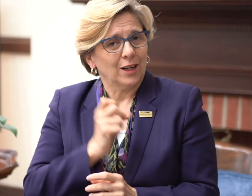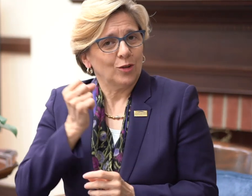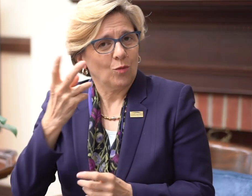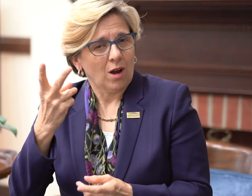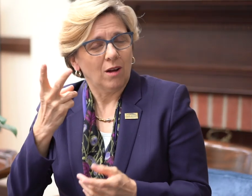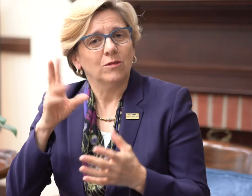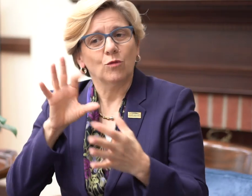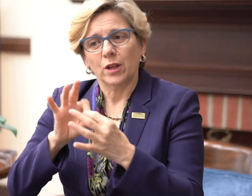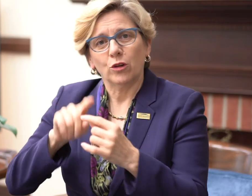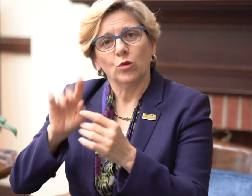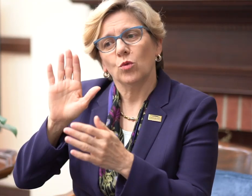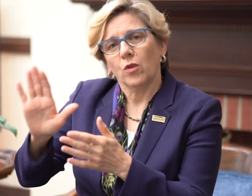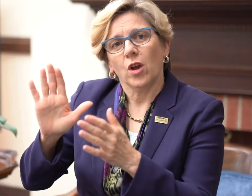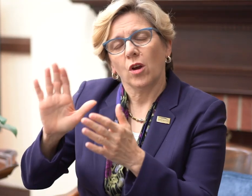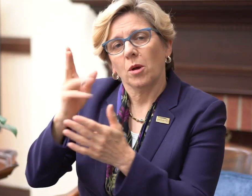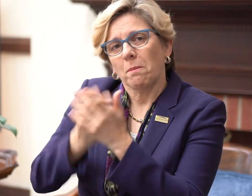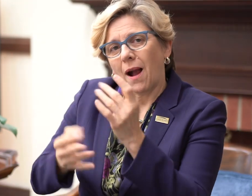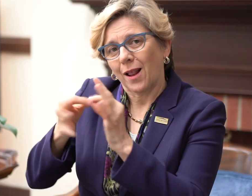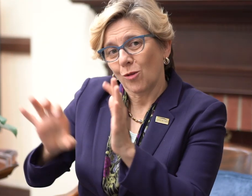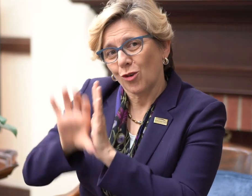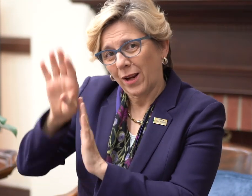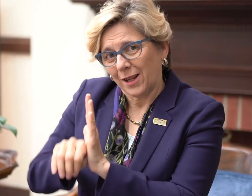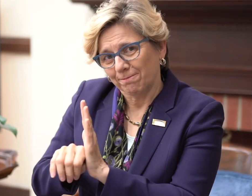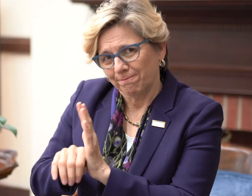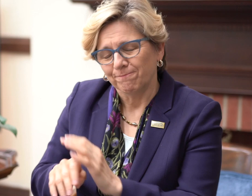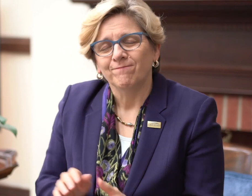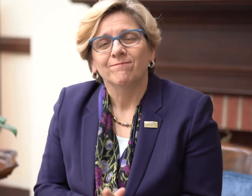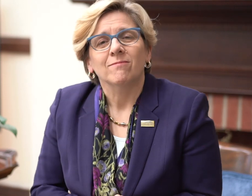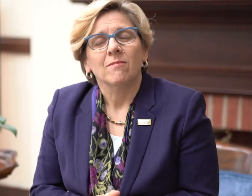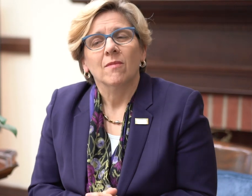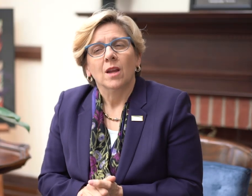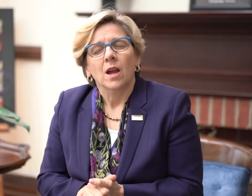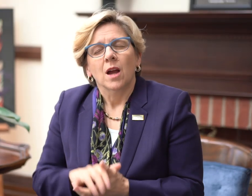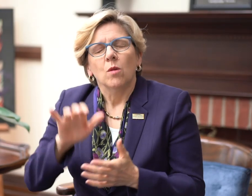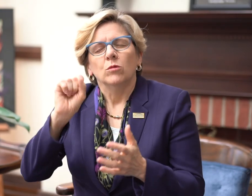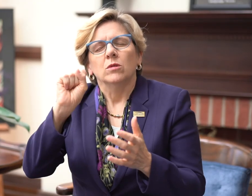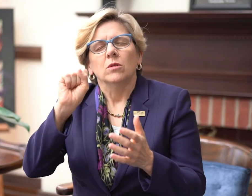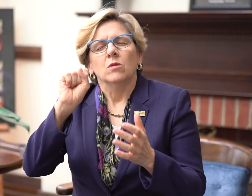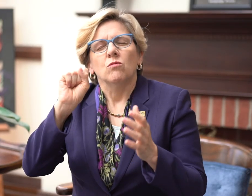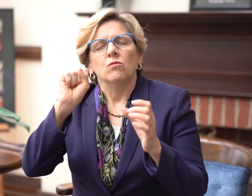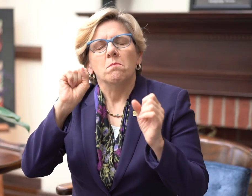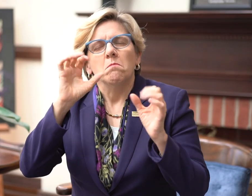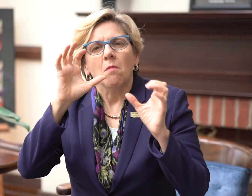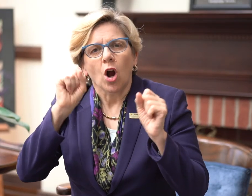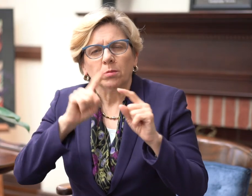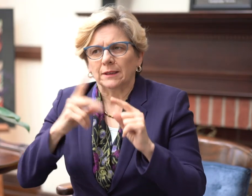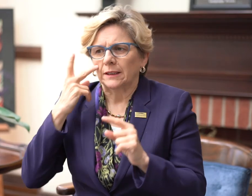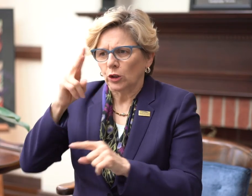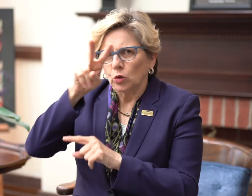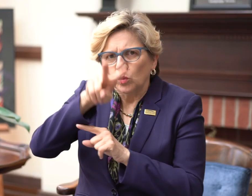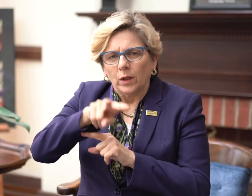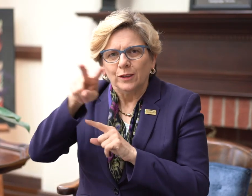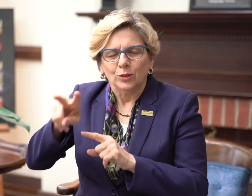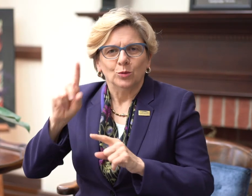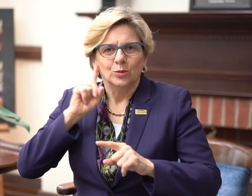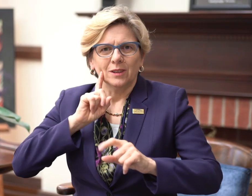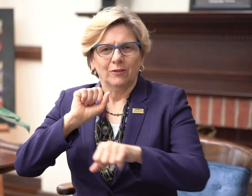related to their bilingualism curriculum it was remarkable to see 22 deaf